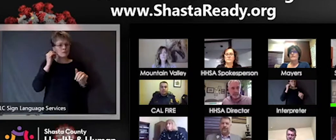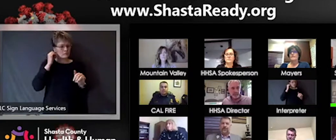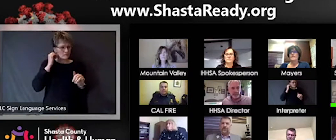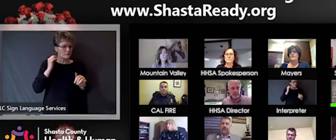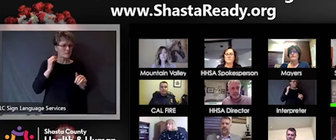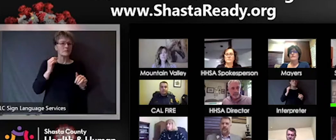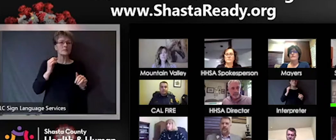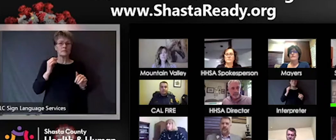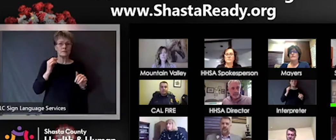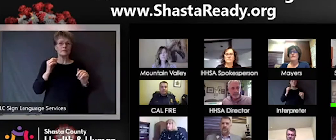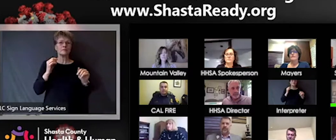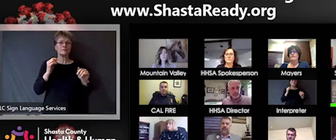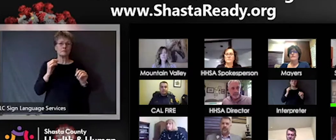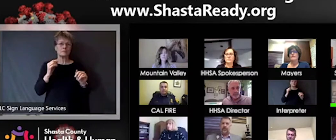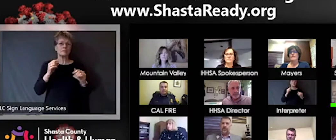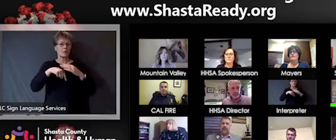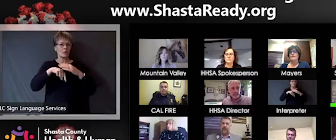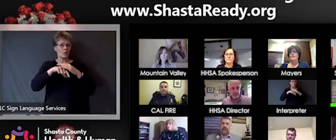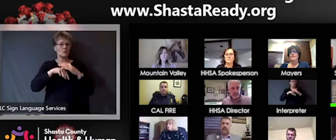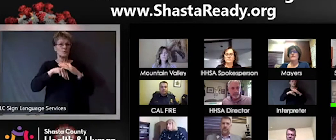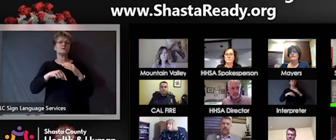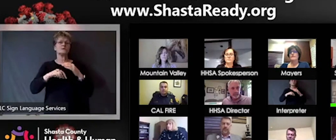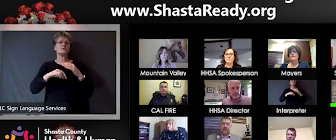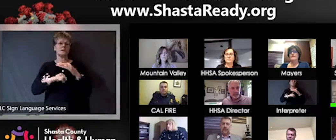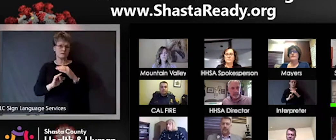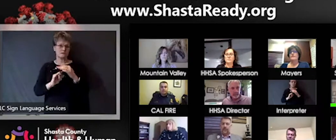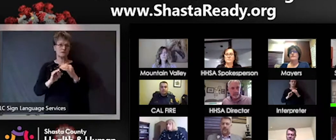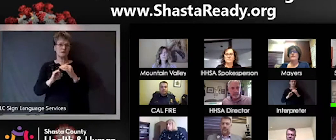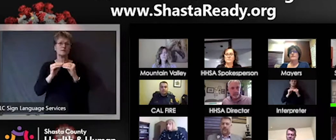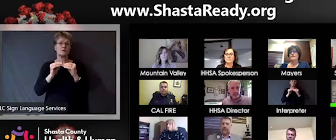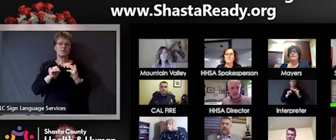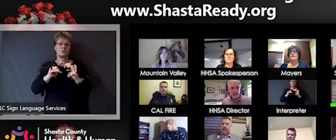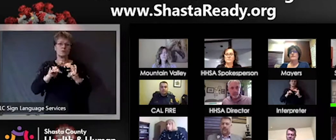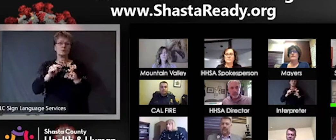community and so stay tuned for that. The other thing I'm I just wanted to